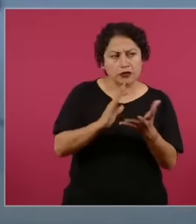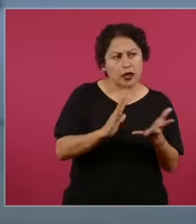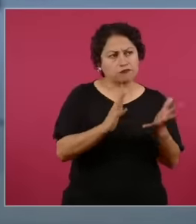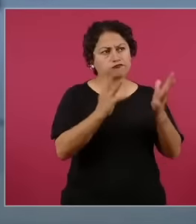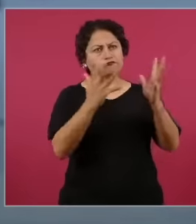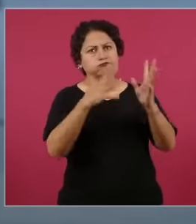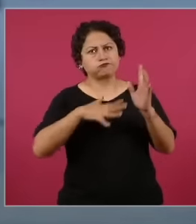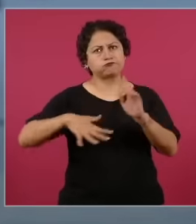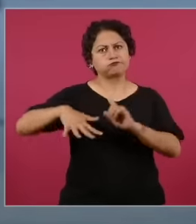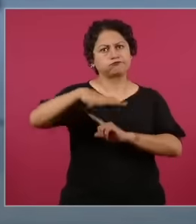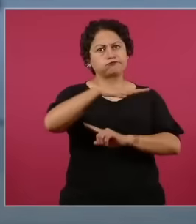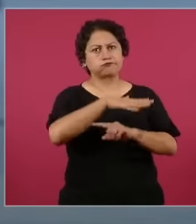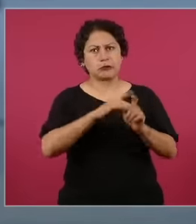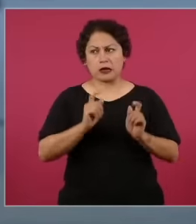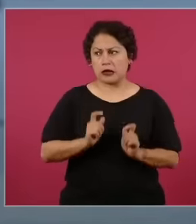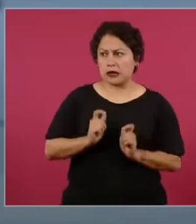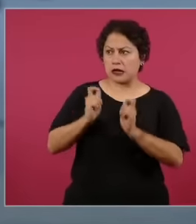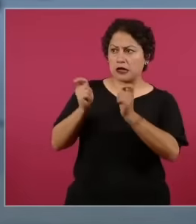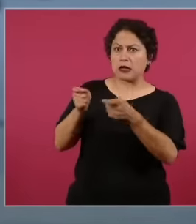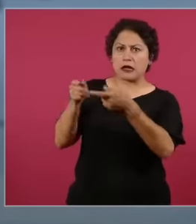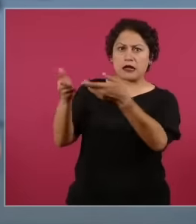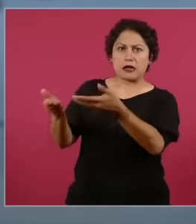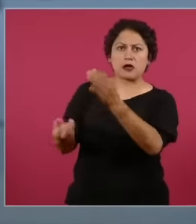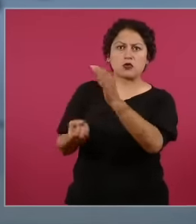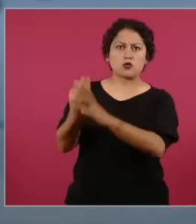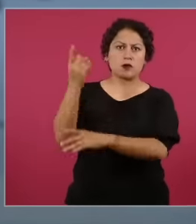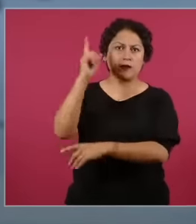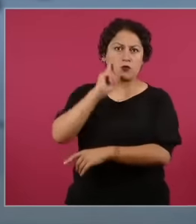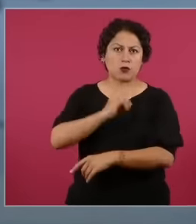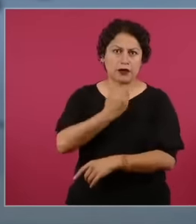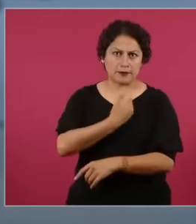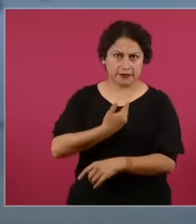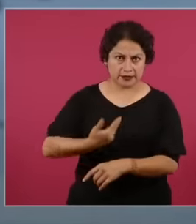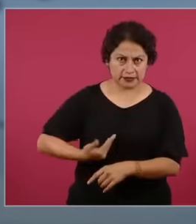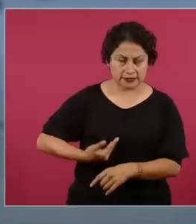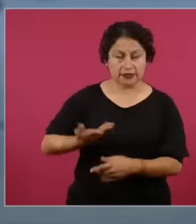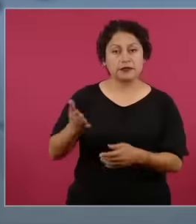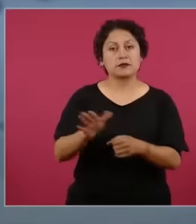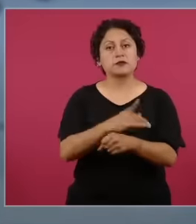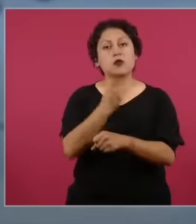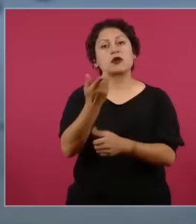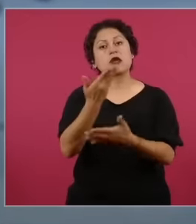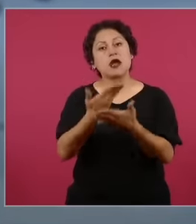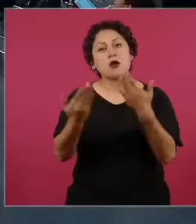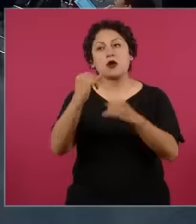terms of these relations with the United States and also with international organizations. I